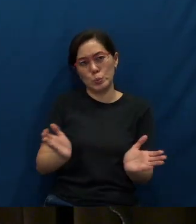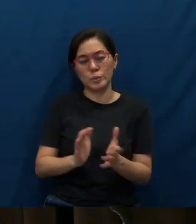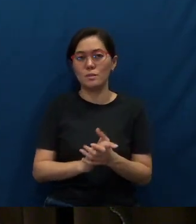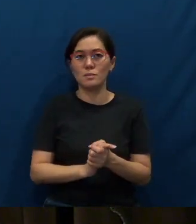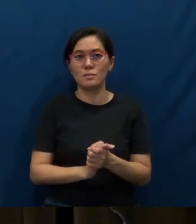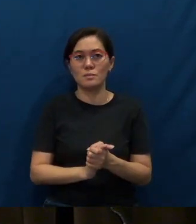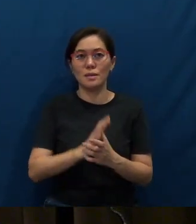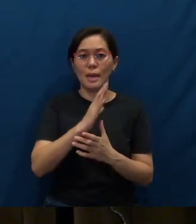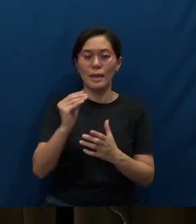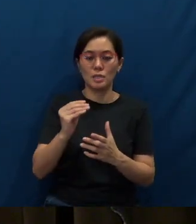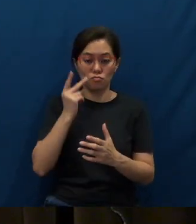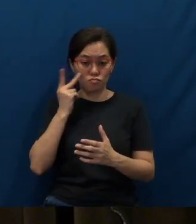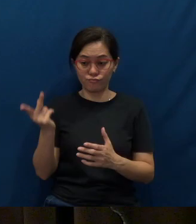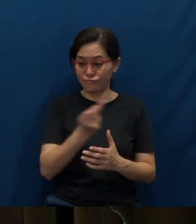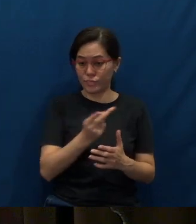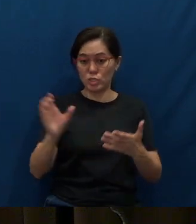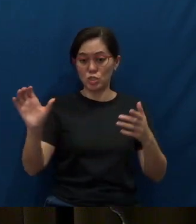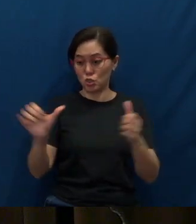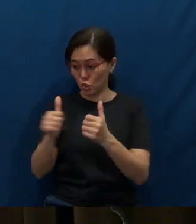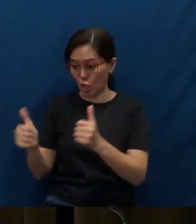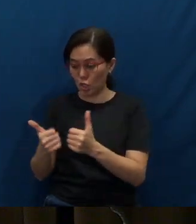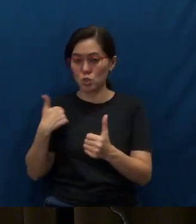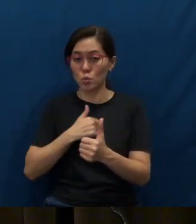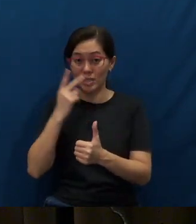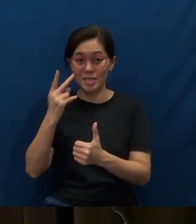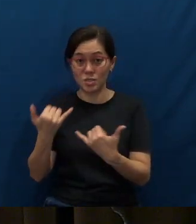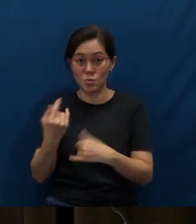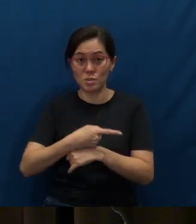And in the light of the challenges that we see today in our world,